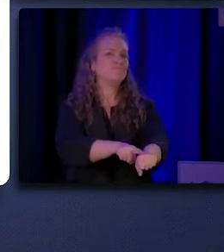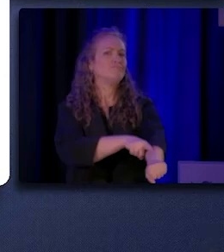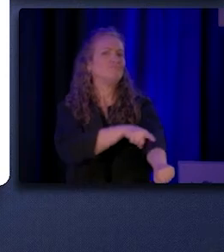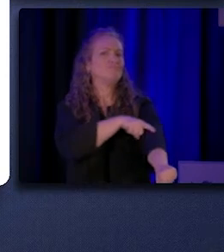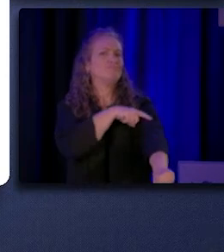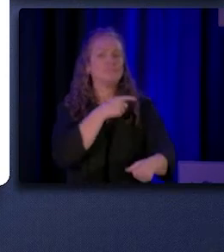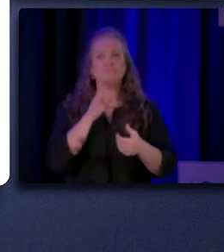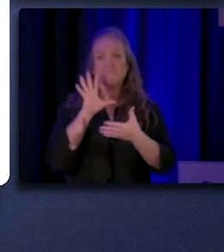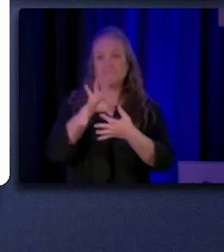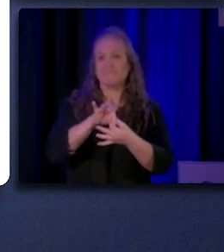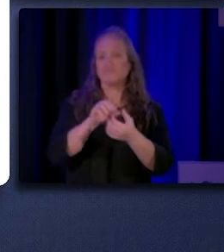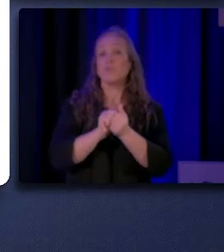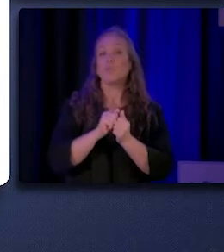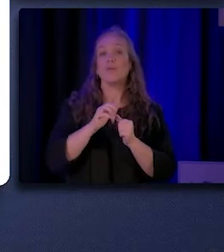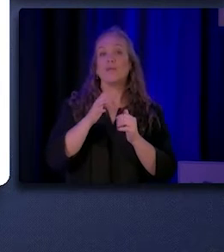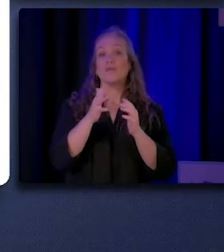and Alaska native communities.